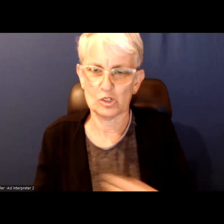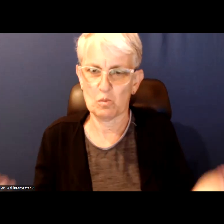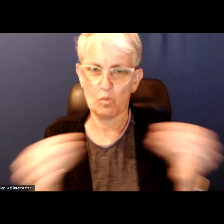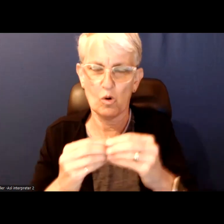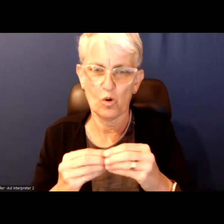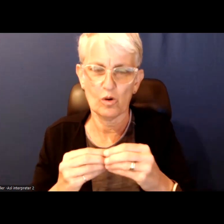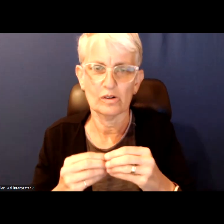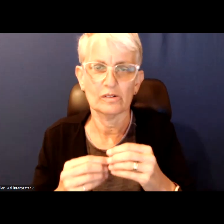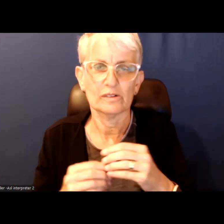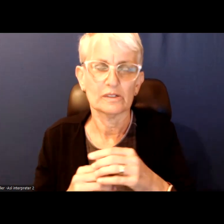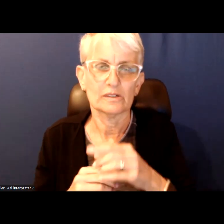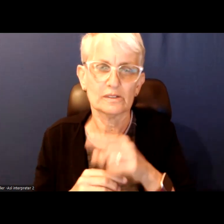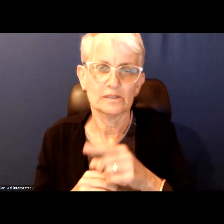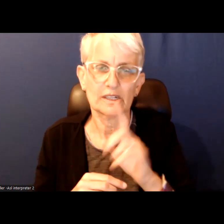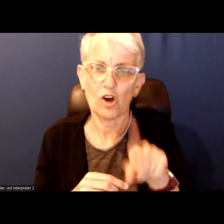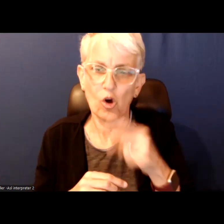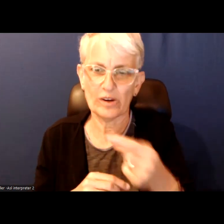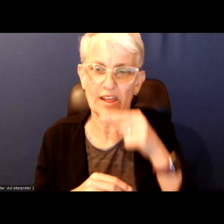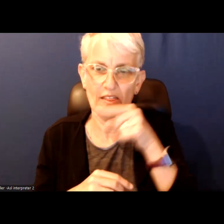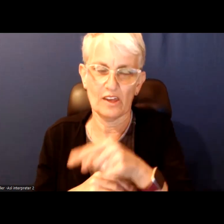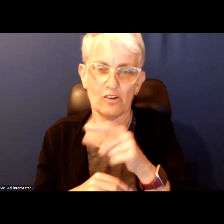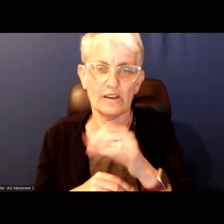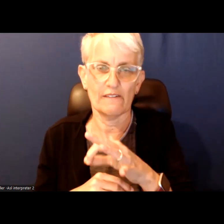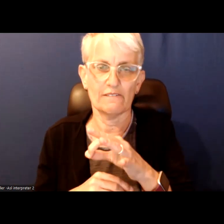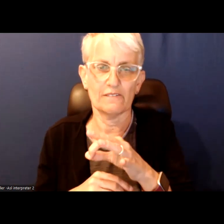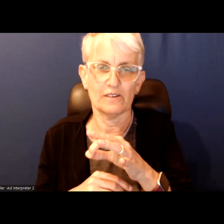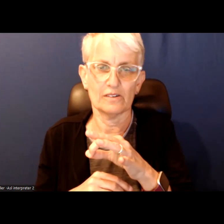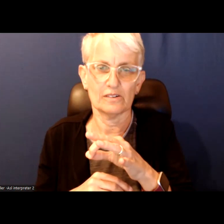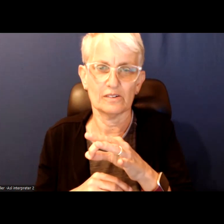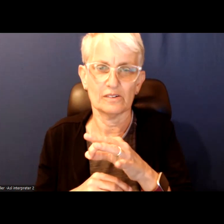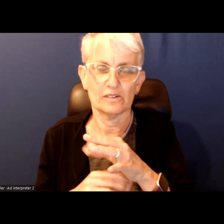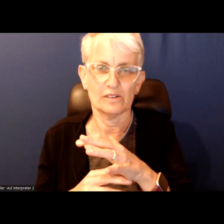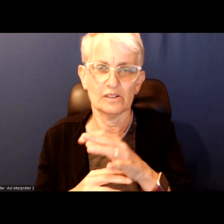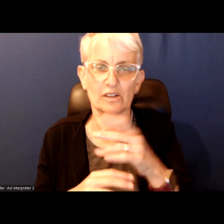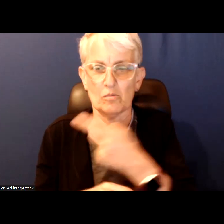powers only exist when it is priority of the province.